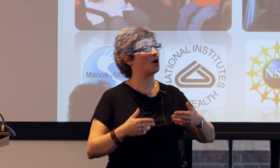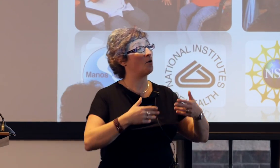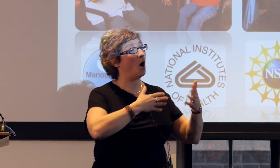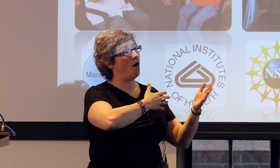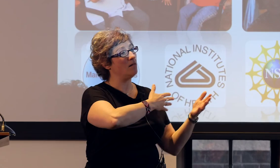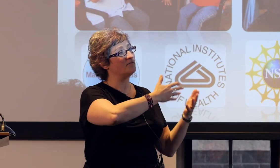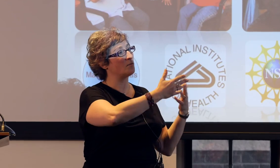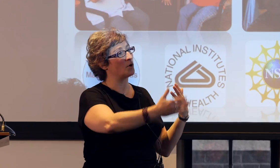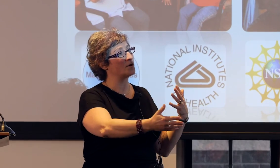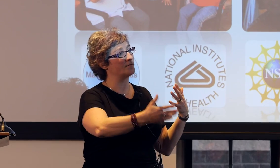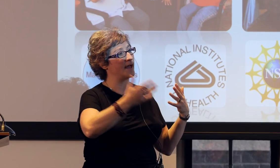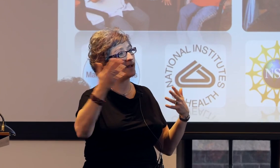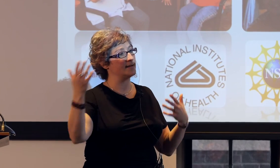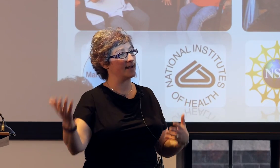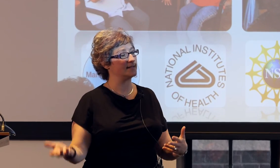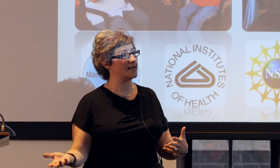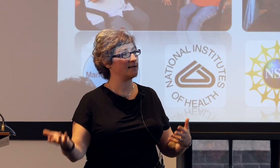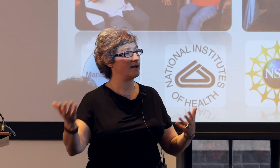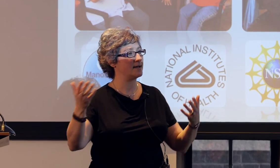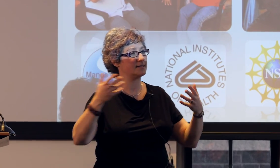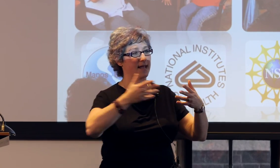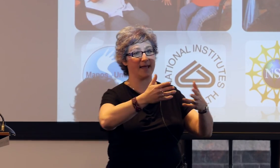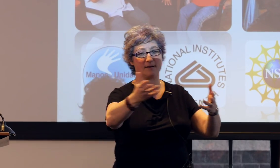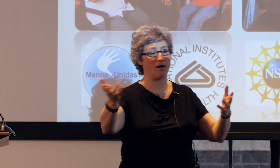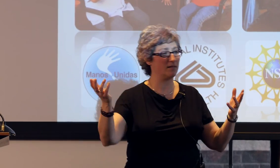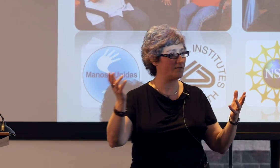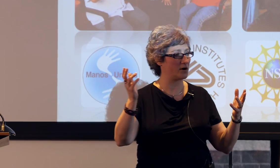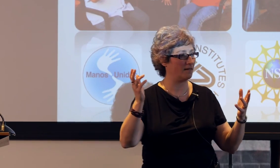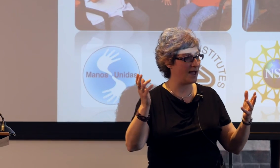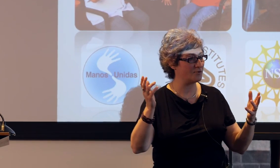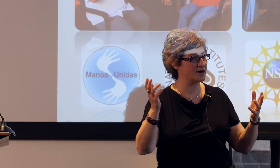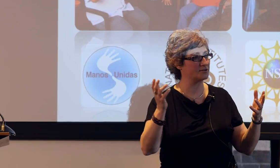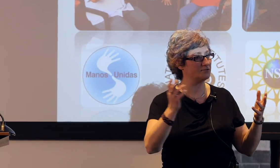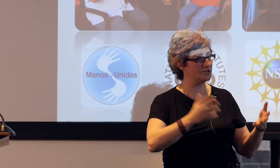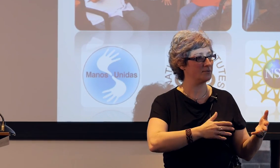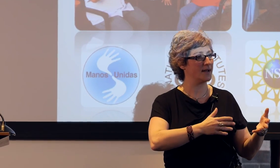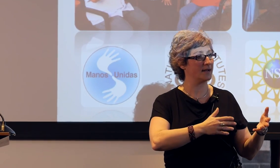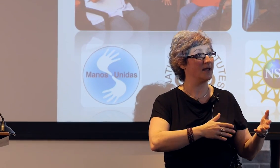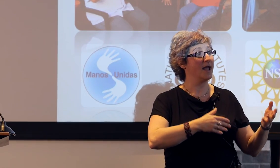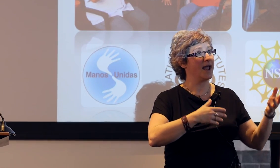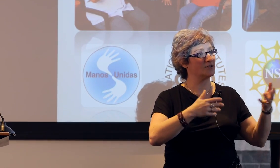so all of the work that Annie Senghas and all of our collaborators are doing